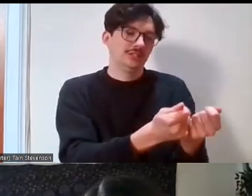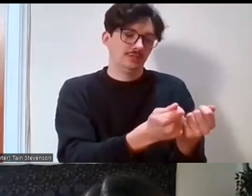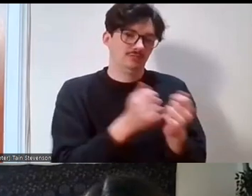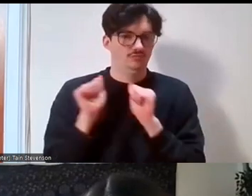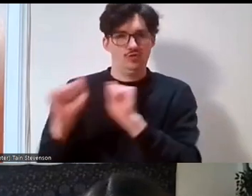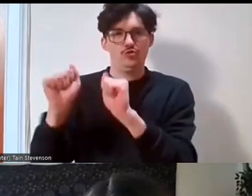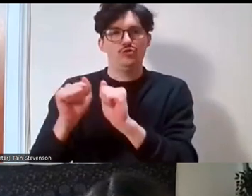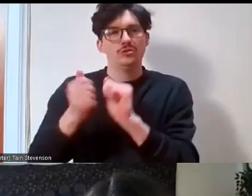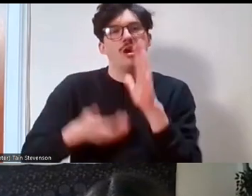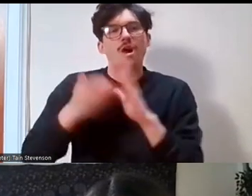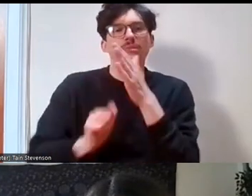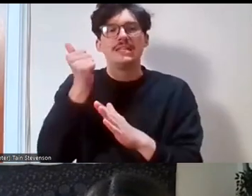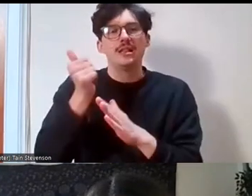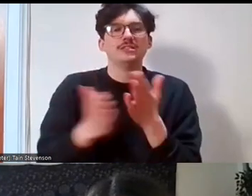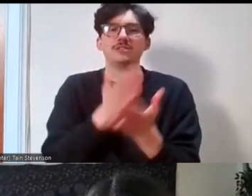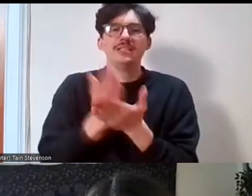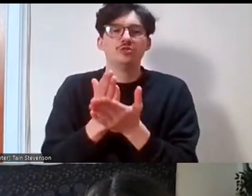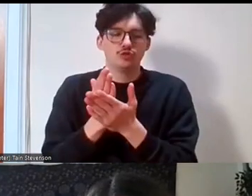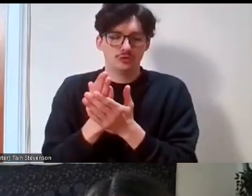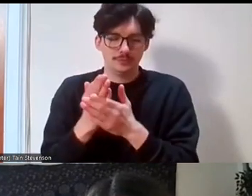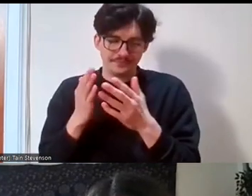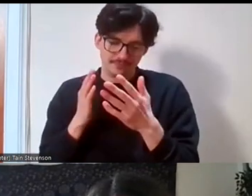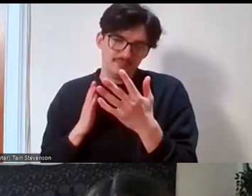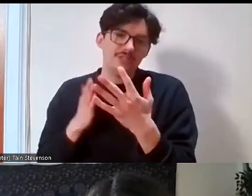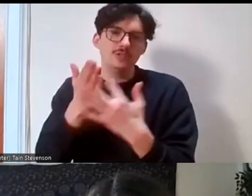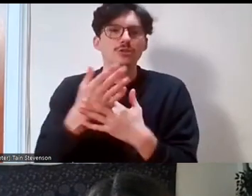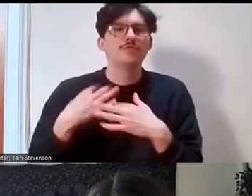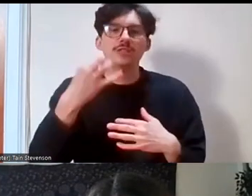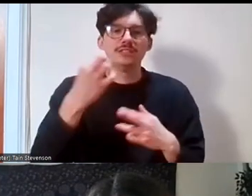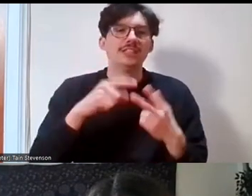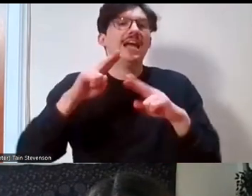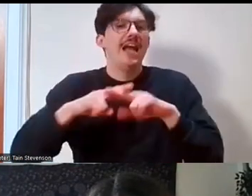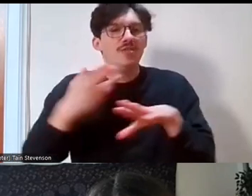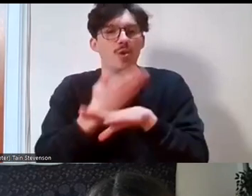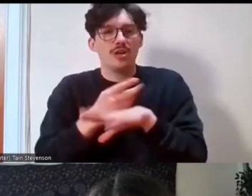in inclusive volunteering, specifically working with people from working class backgrounds,